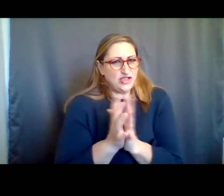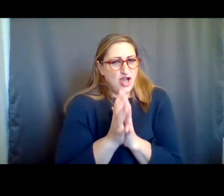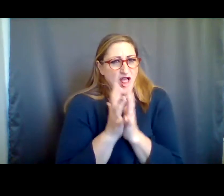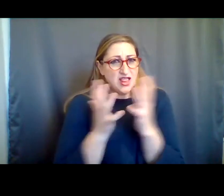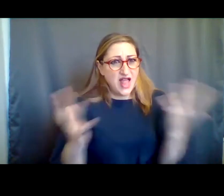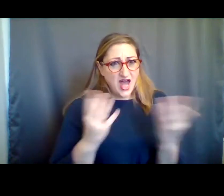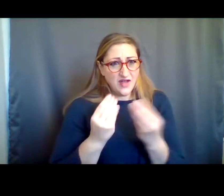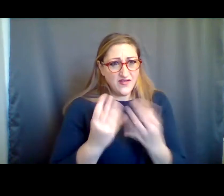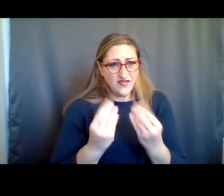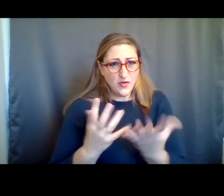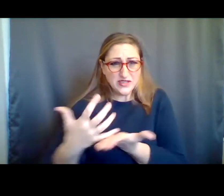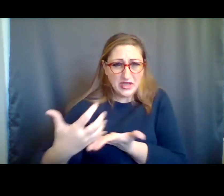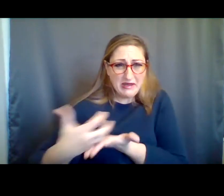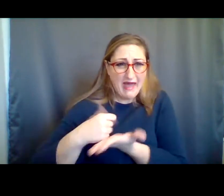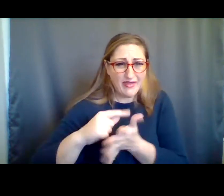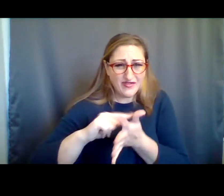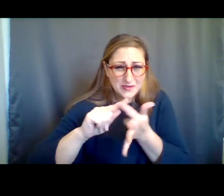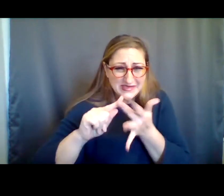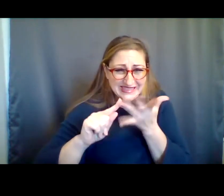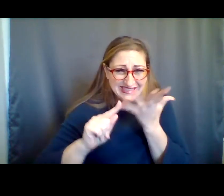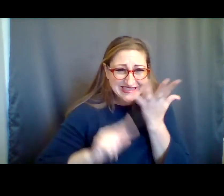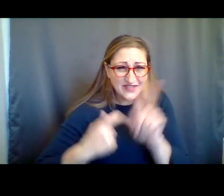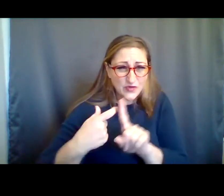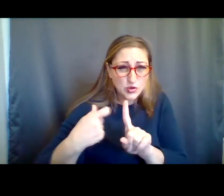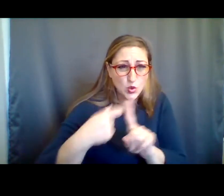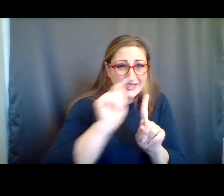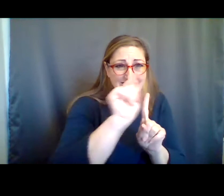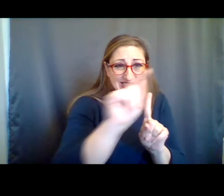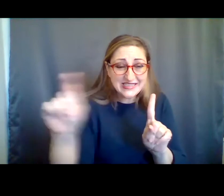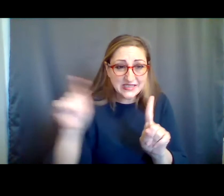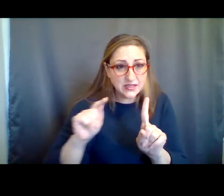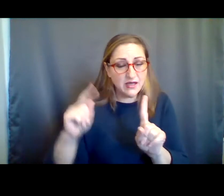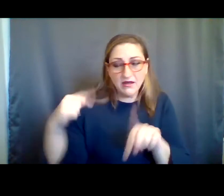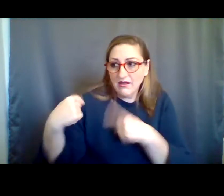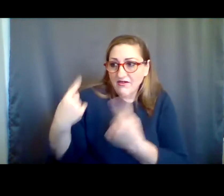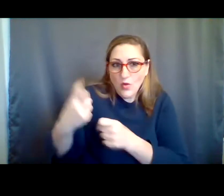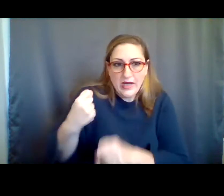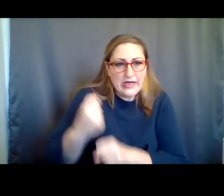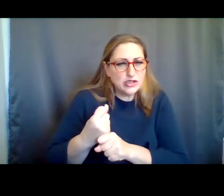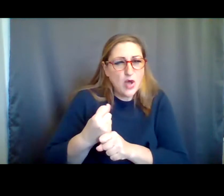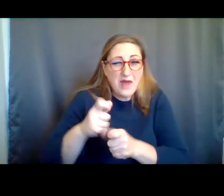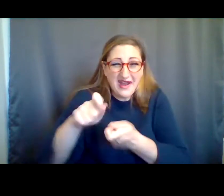gathered from many sources over the past year or more, so I won't go into, like, super specific